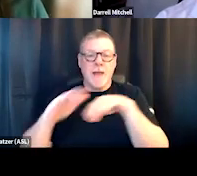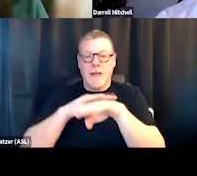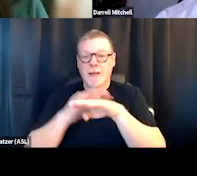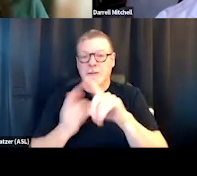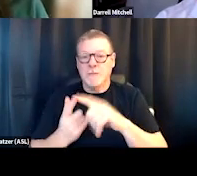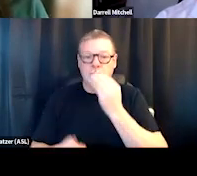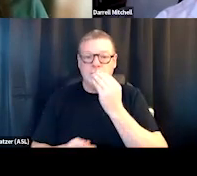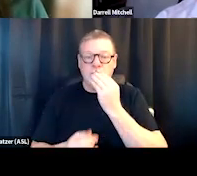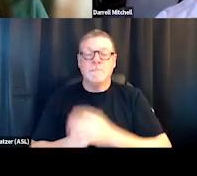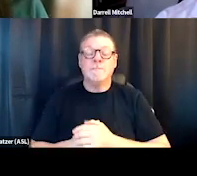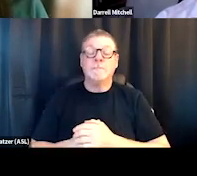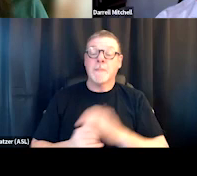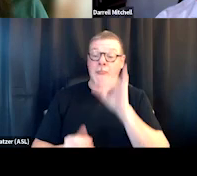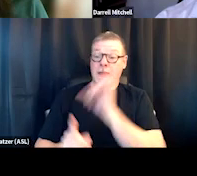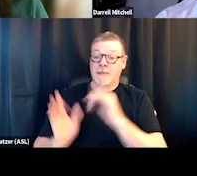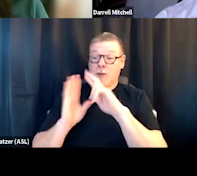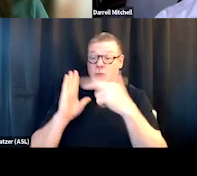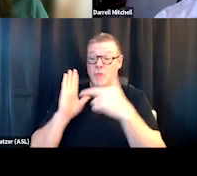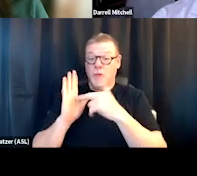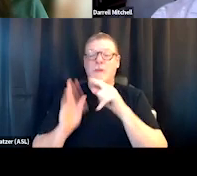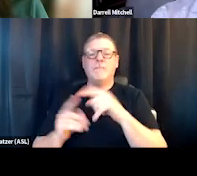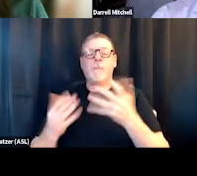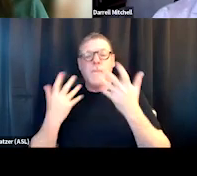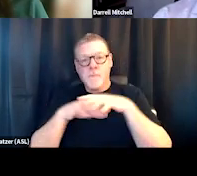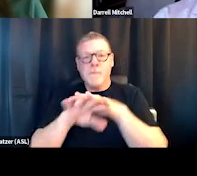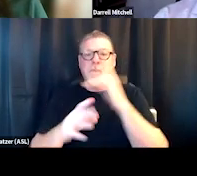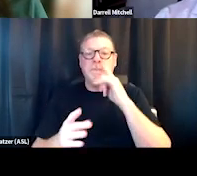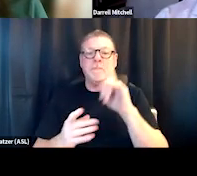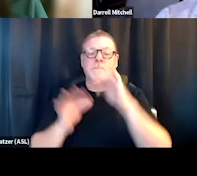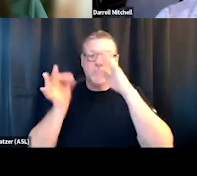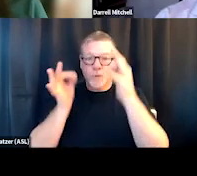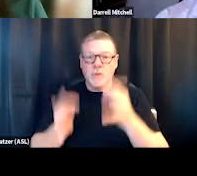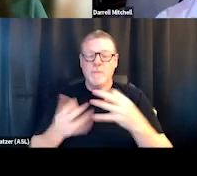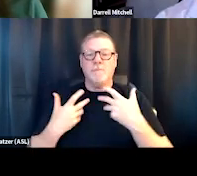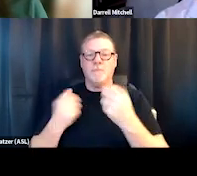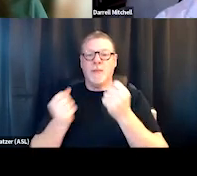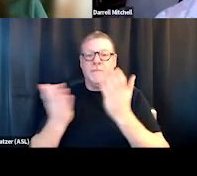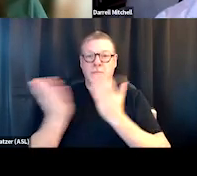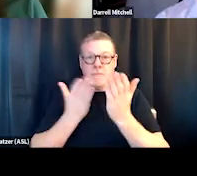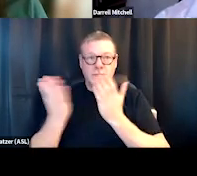In this role, he focuses on the integration of the social determinants of health services line